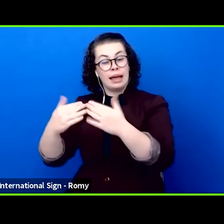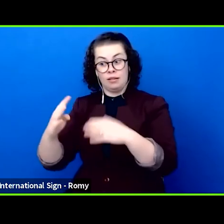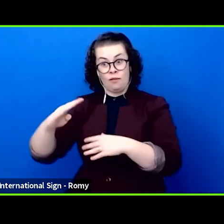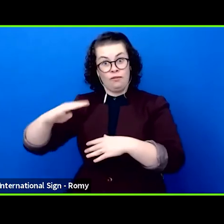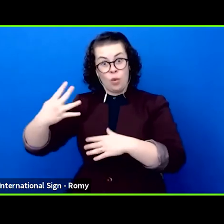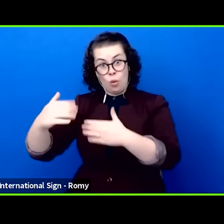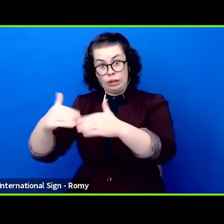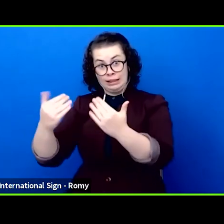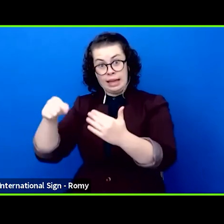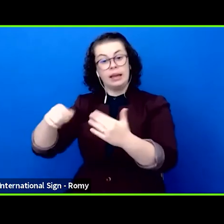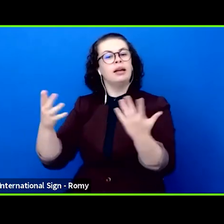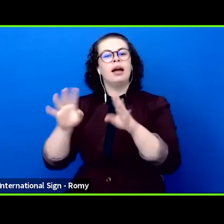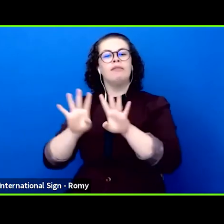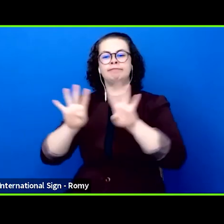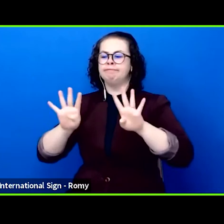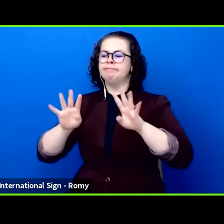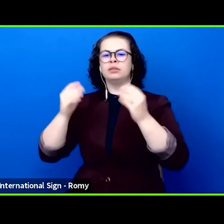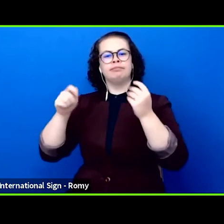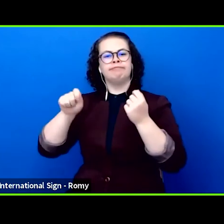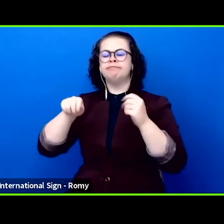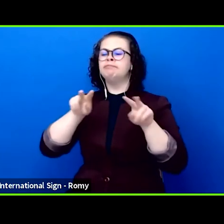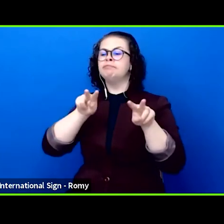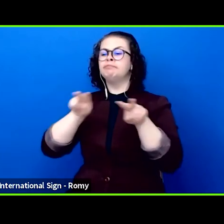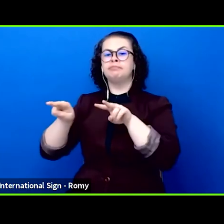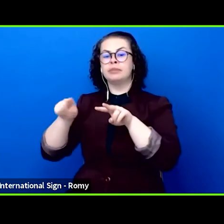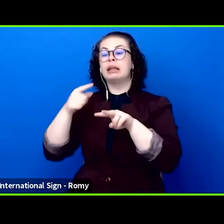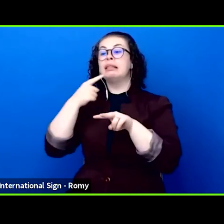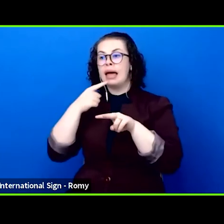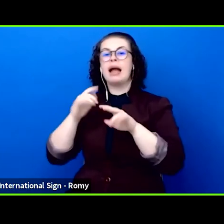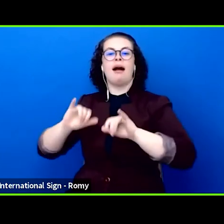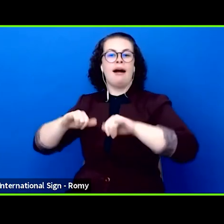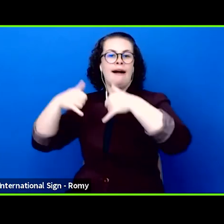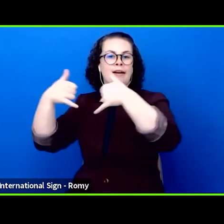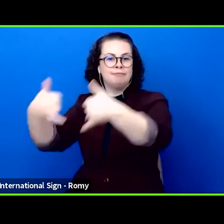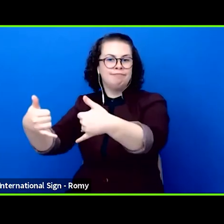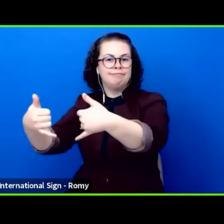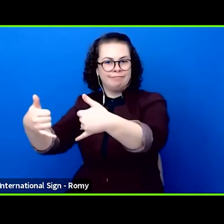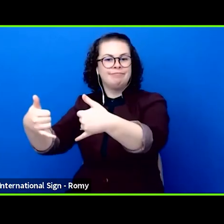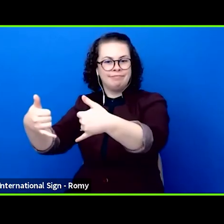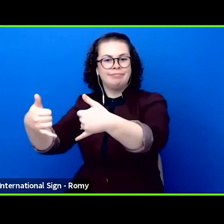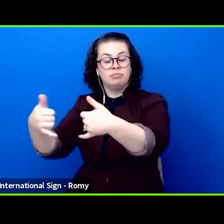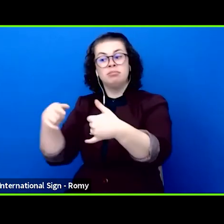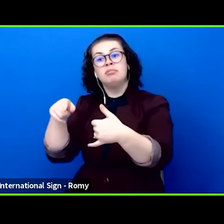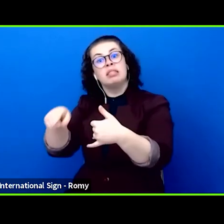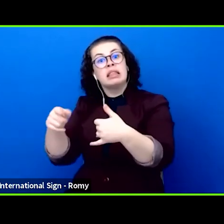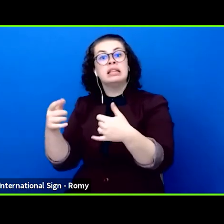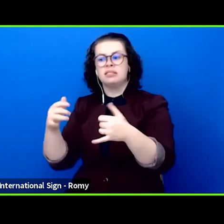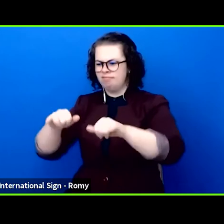a prize to one of the participating directors. The festival prize is an invitation to realize